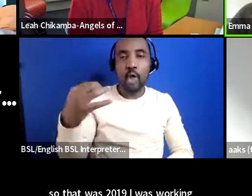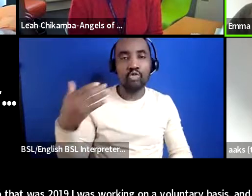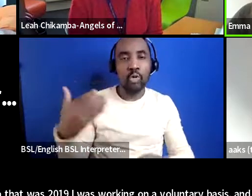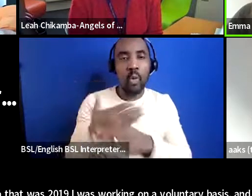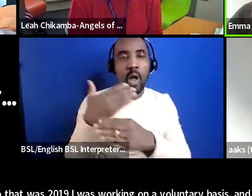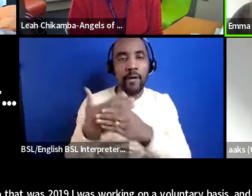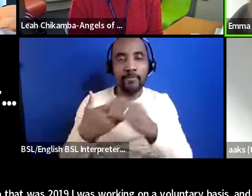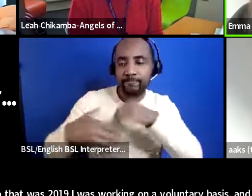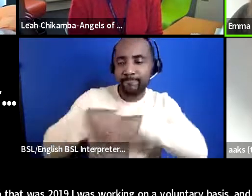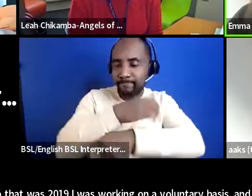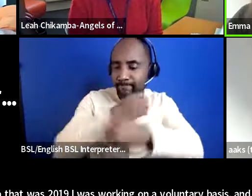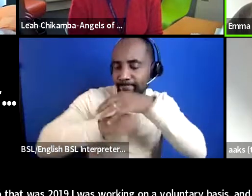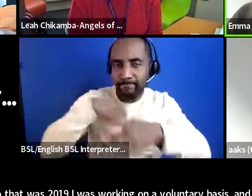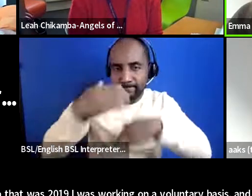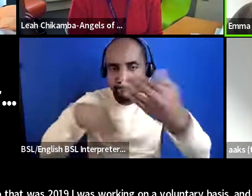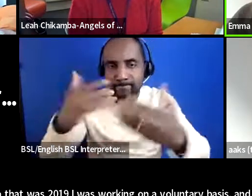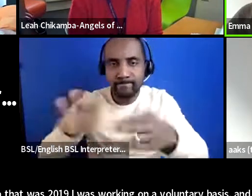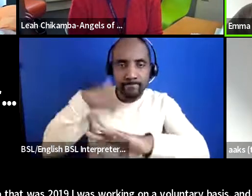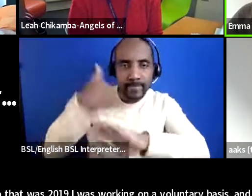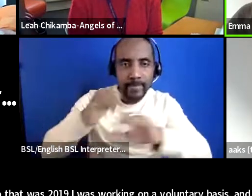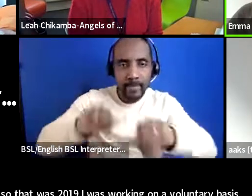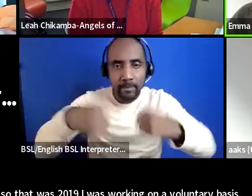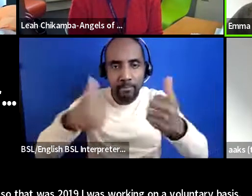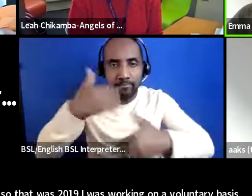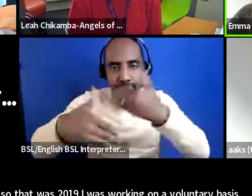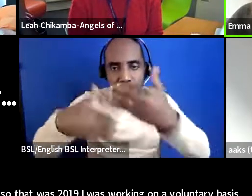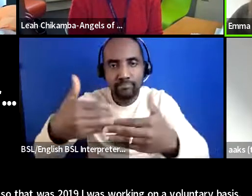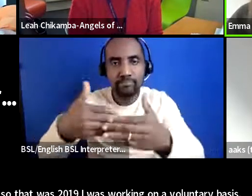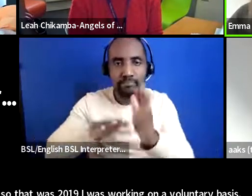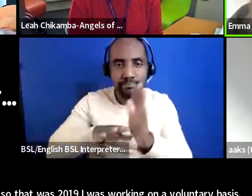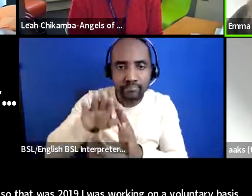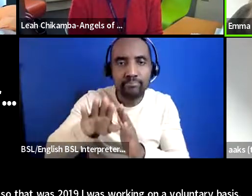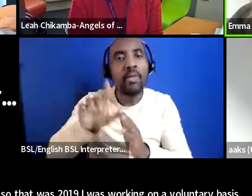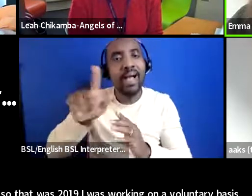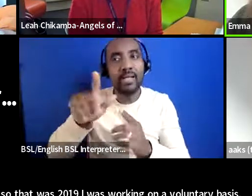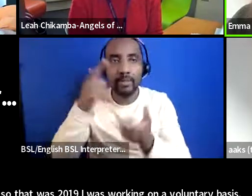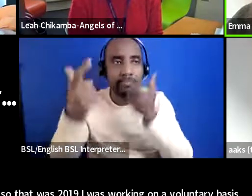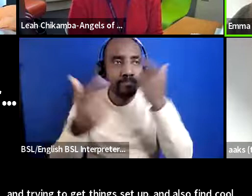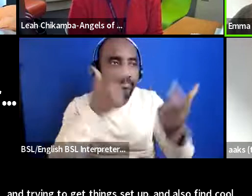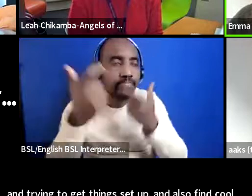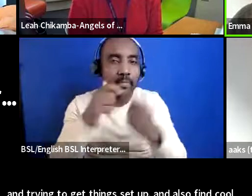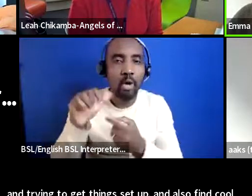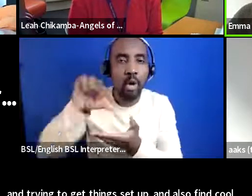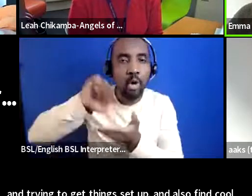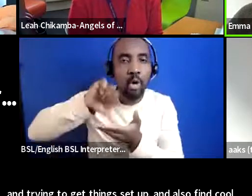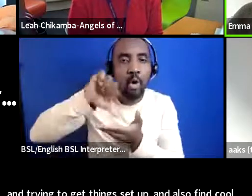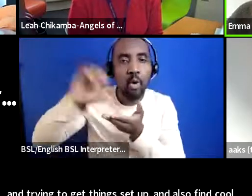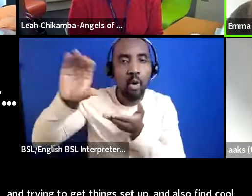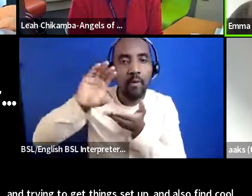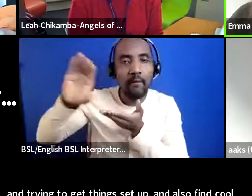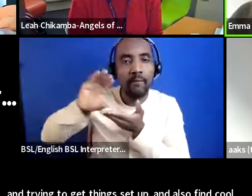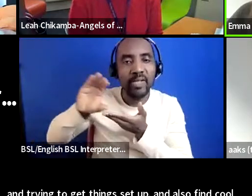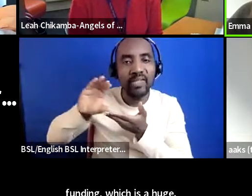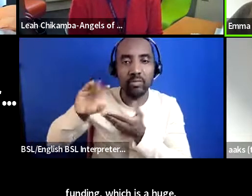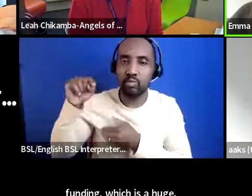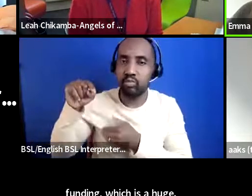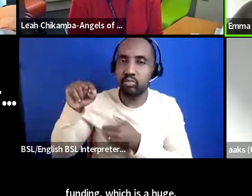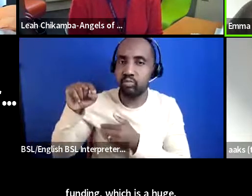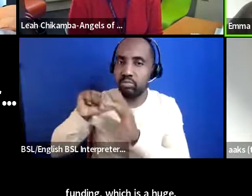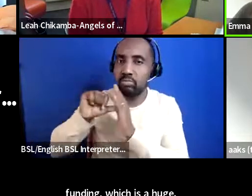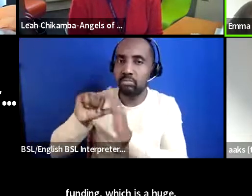trying to get things set up and also find core funding which is a a huge challenge i think as